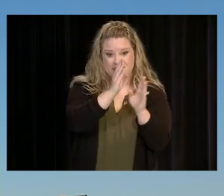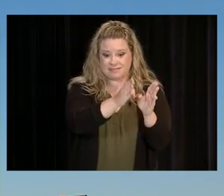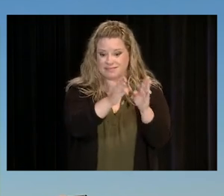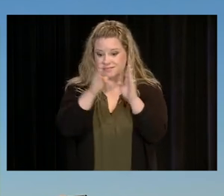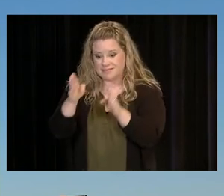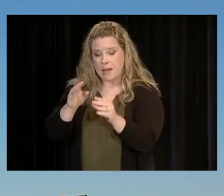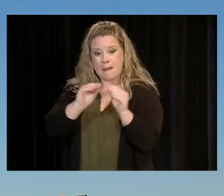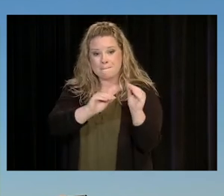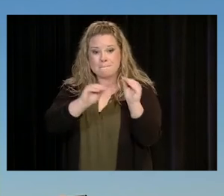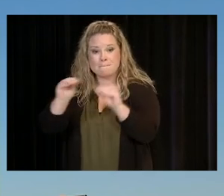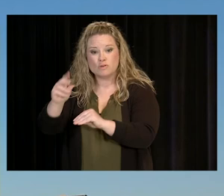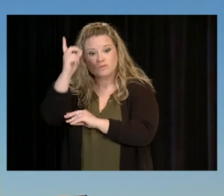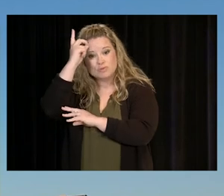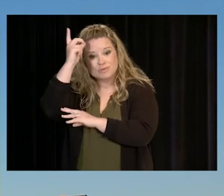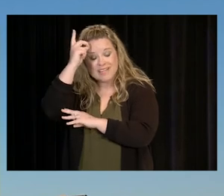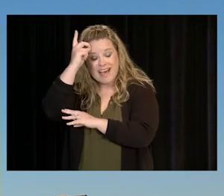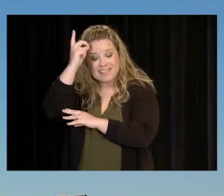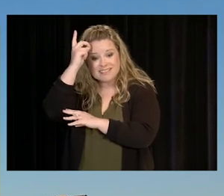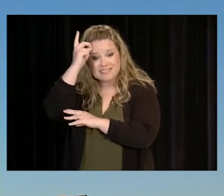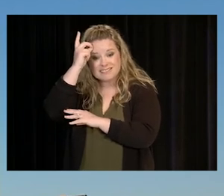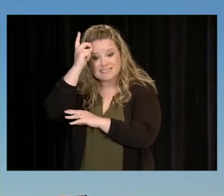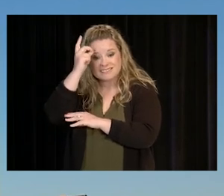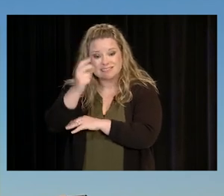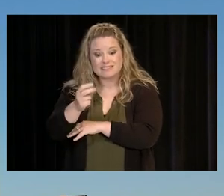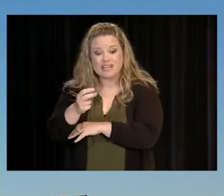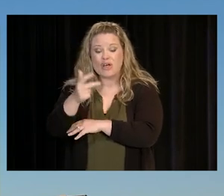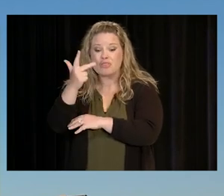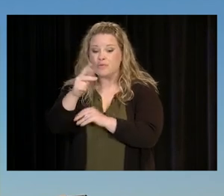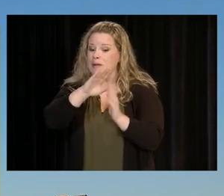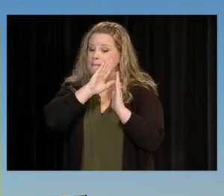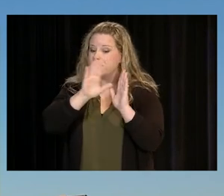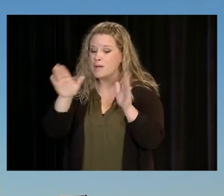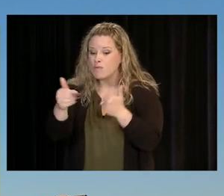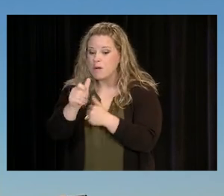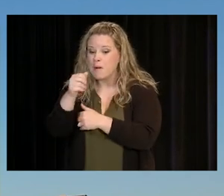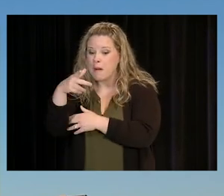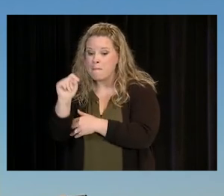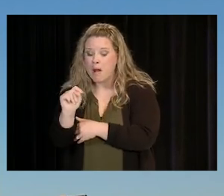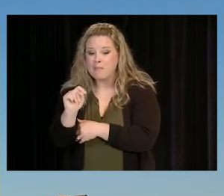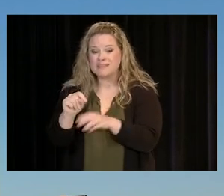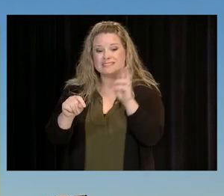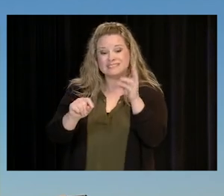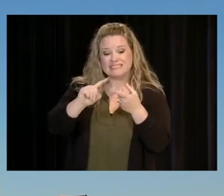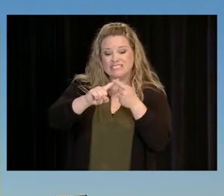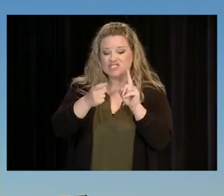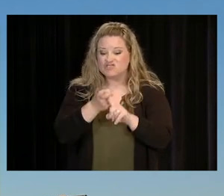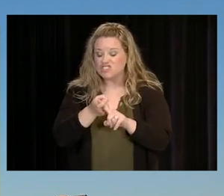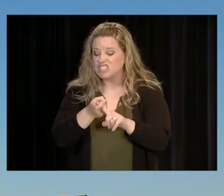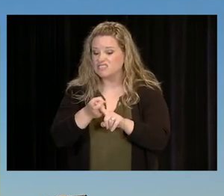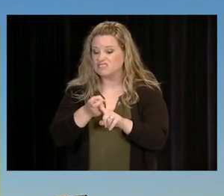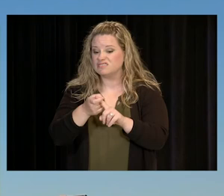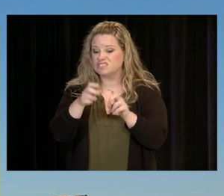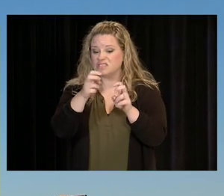THEN I MOVED TO DALLAS. LIVED IN THE VILLAGE WITH SIX GUYS IN A THREE-BEDROOM APARTMENT. SLEPT ON THE FLOOR, DIDN'T HAVE MY OWN ROOM, DIDN'T HAVE MY OWN CLOSET.